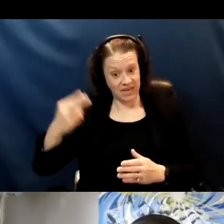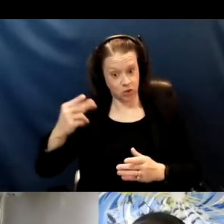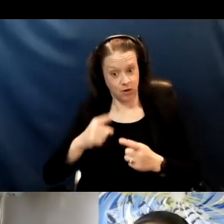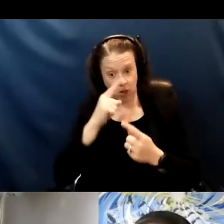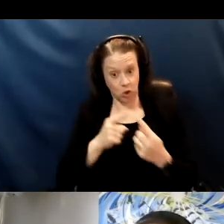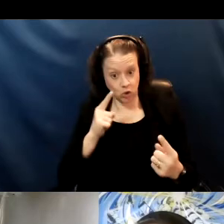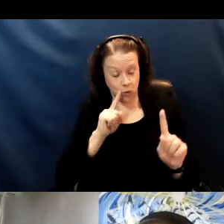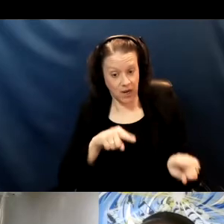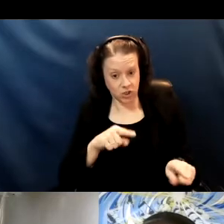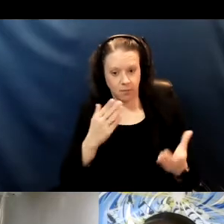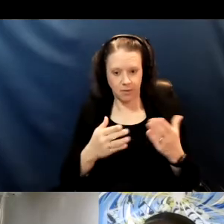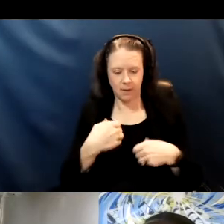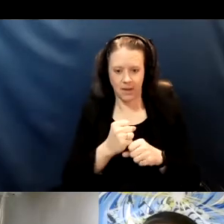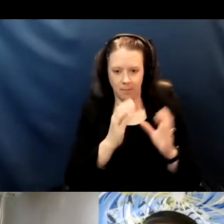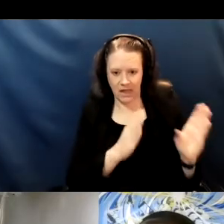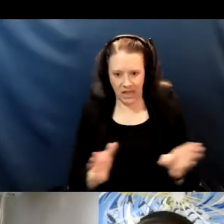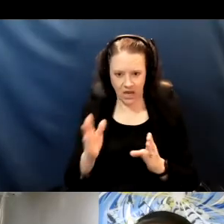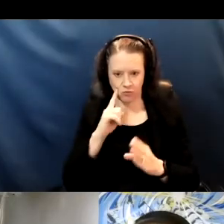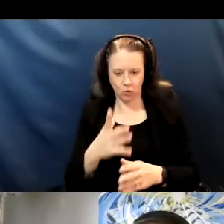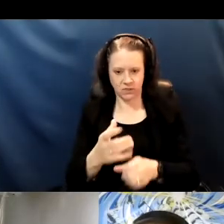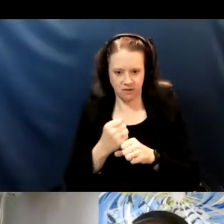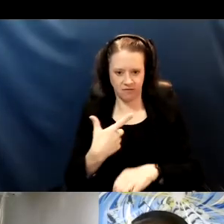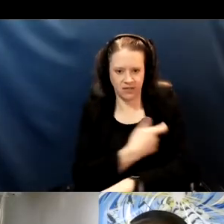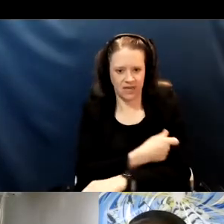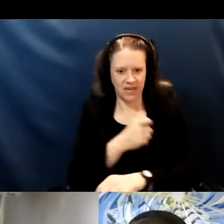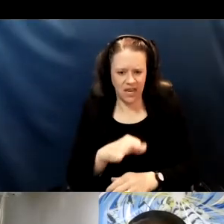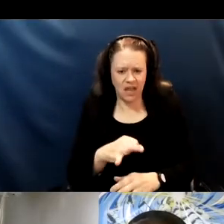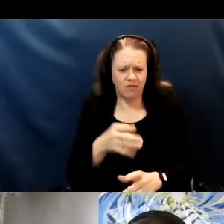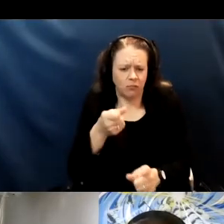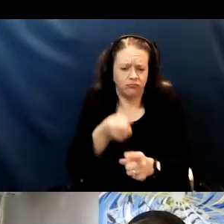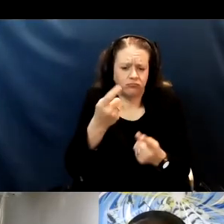for when you receive the vaccine in the rare case that you might have an allergic reaction.